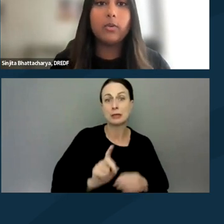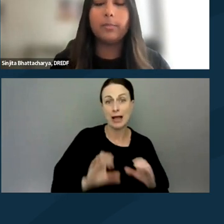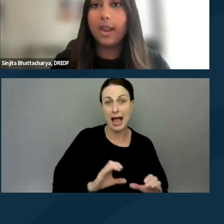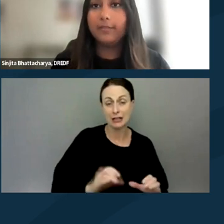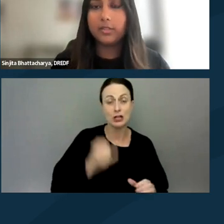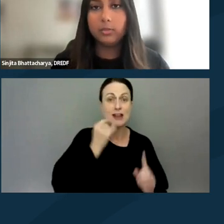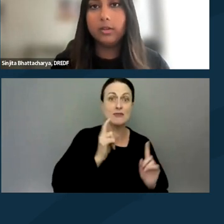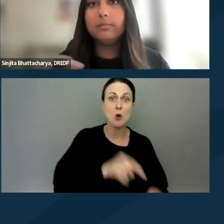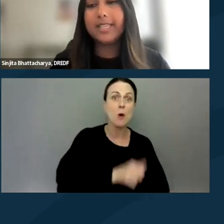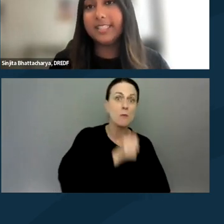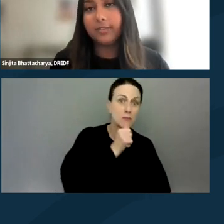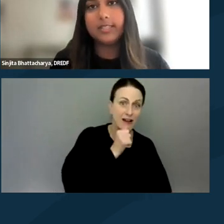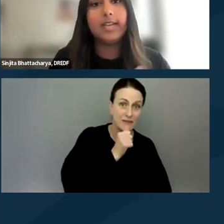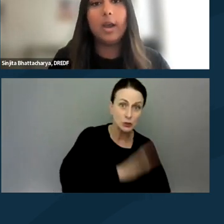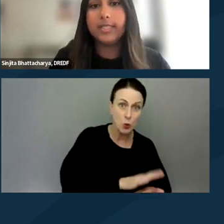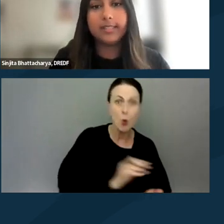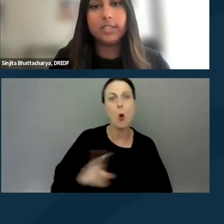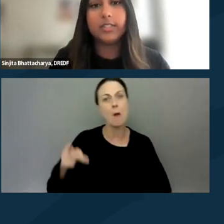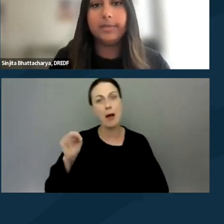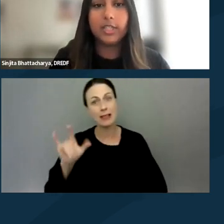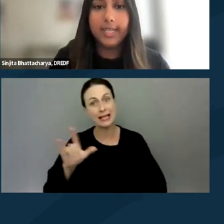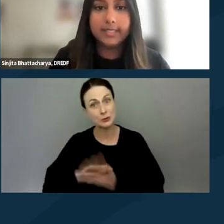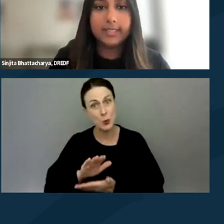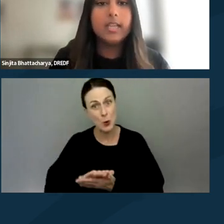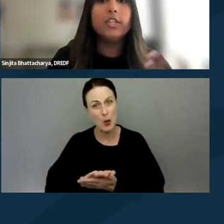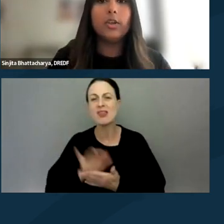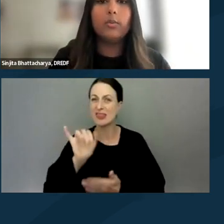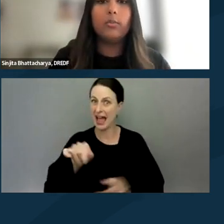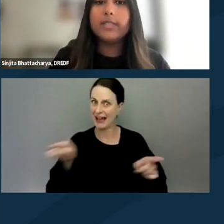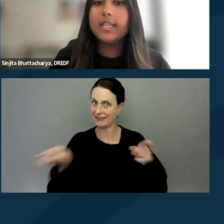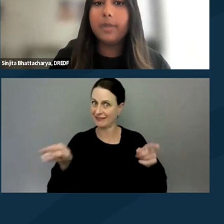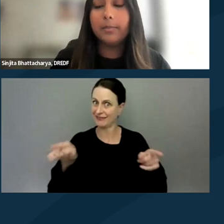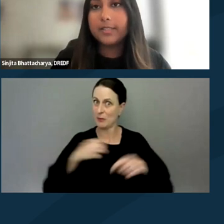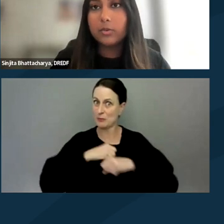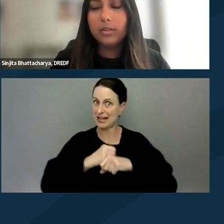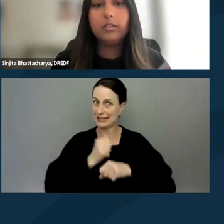or a private school makes a difference and how protected your speech is. So when you attend a public school,